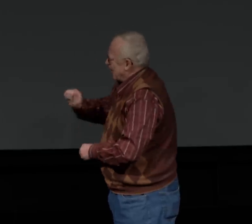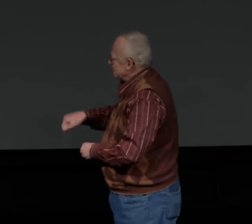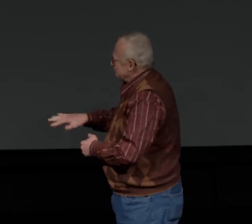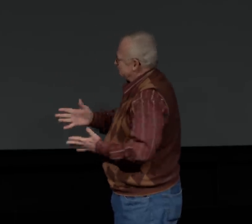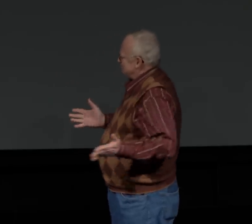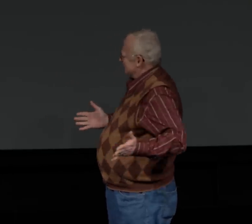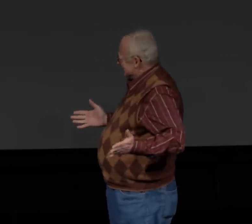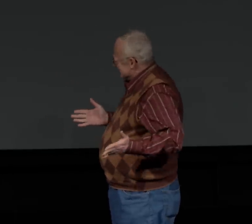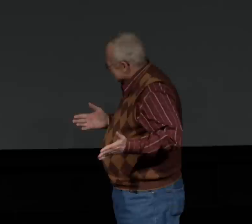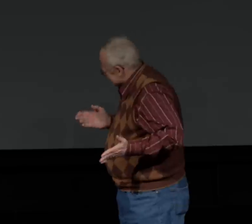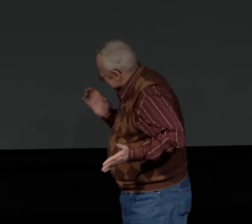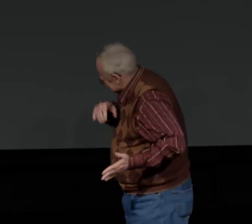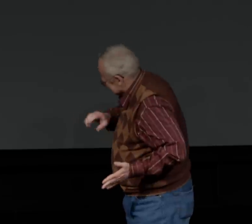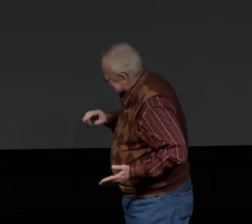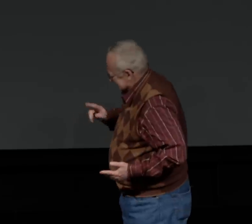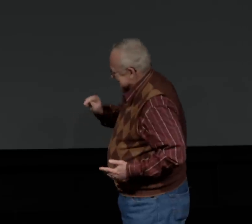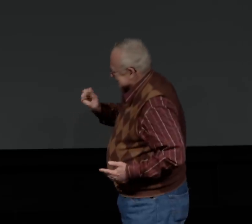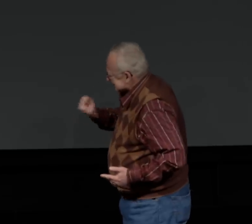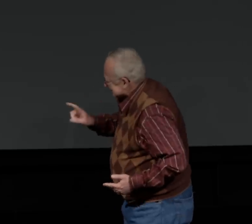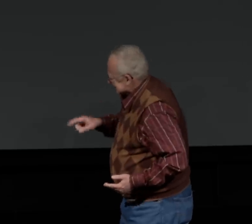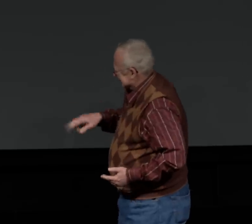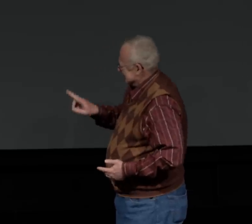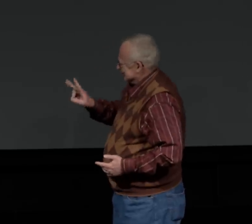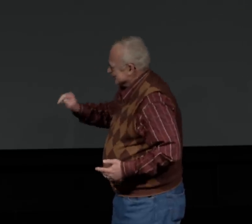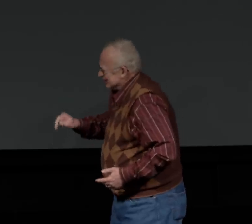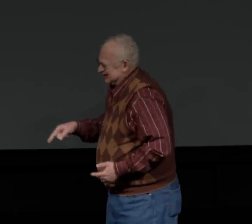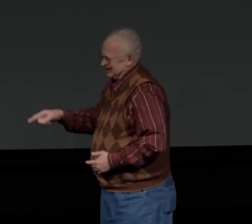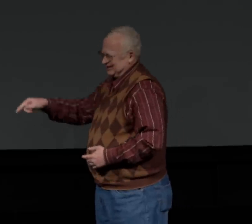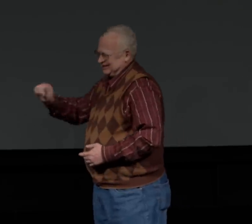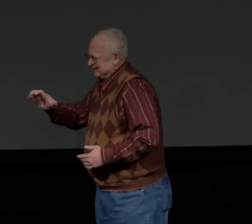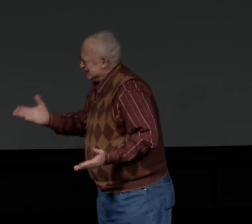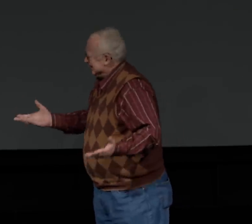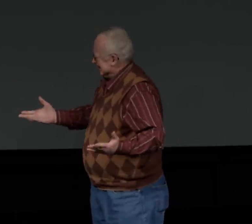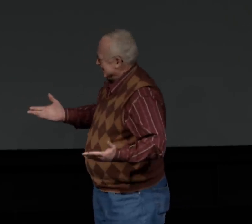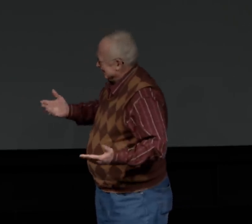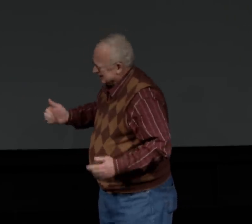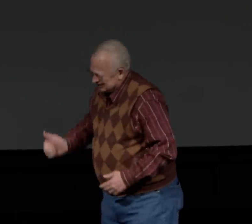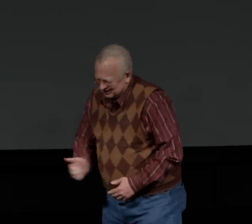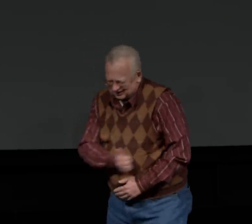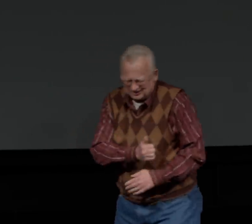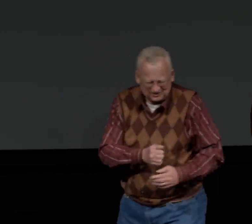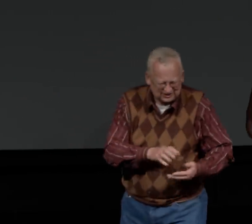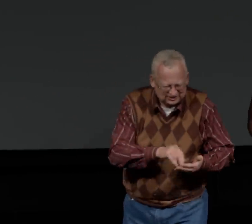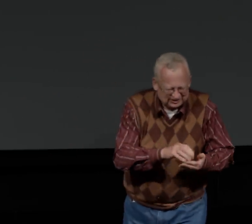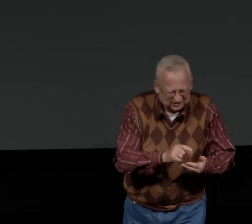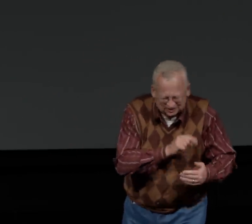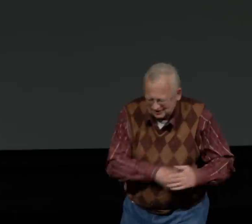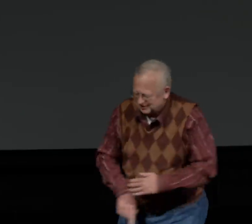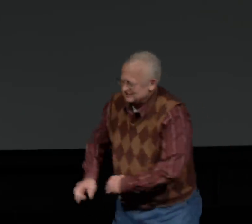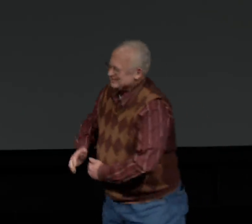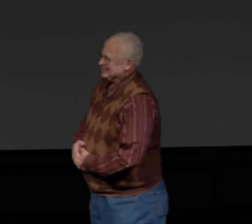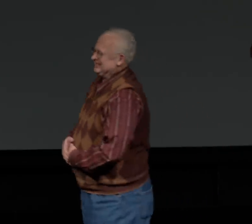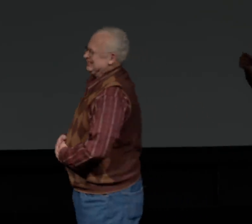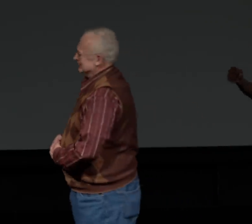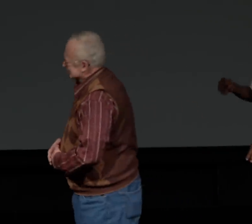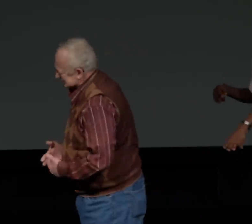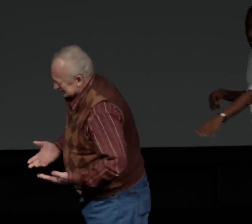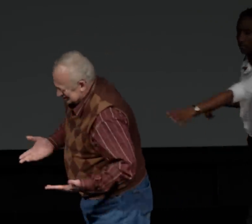And what happened is that they banned sign language completely. So there was a situation that was happening in Texas.